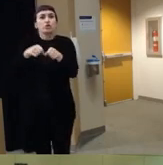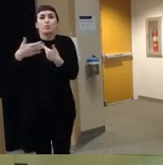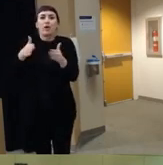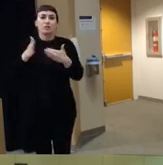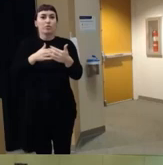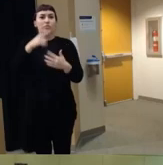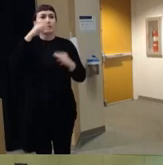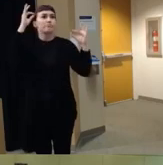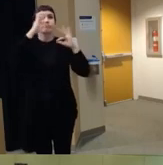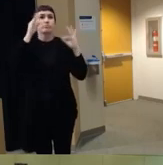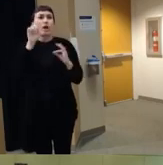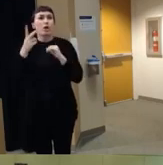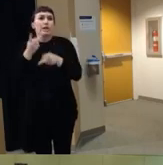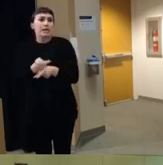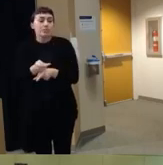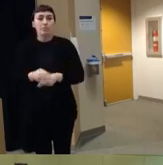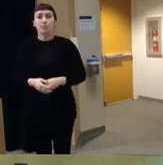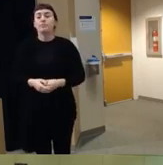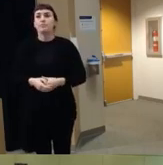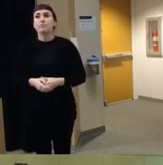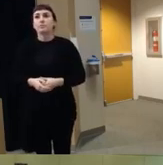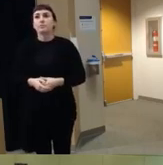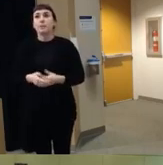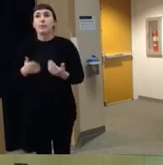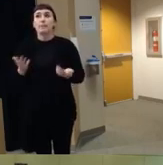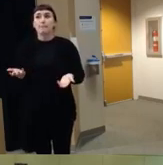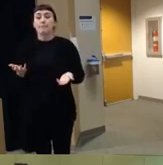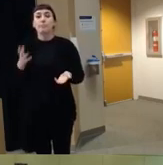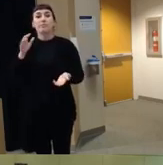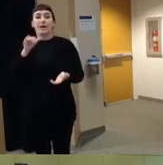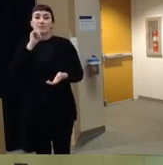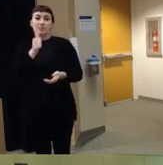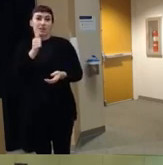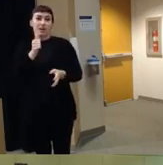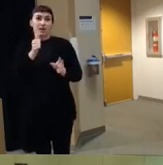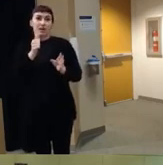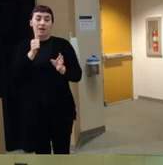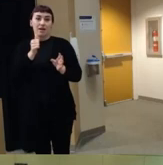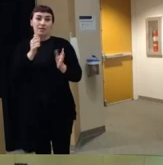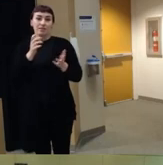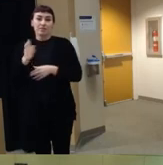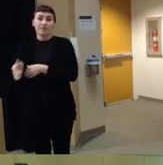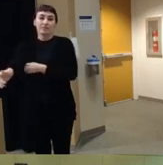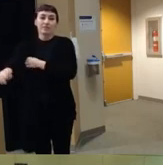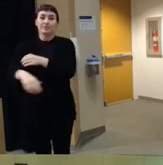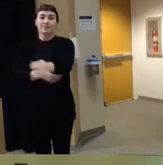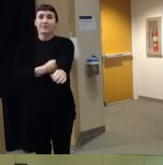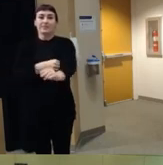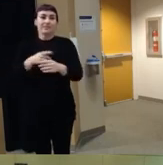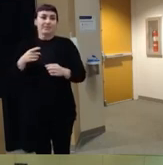I keep the gun um you know that that's not safe storage um and you know those of us who who have